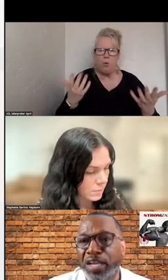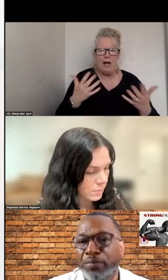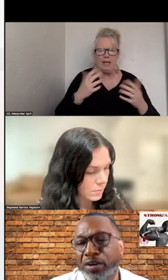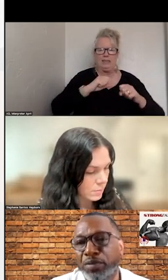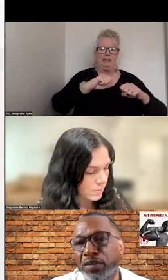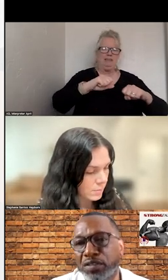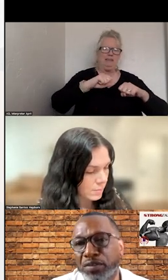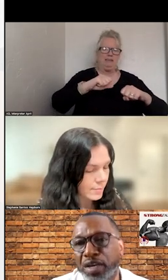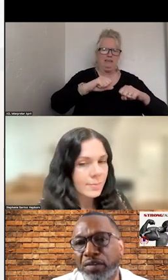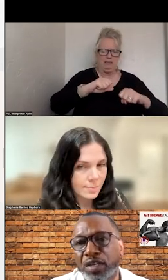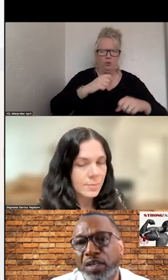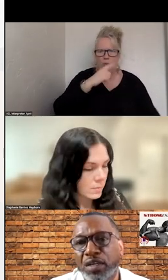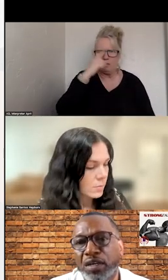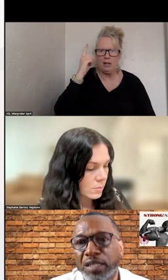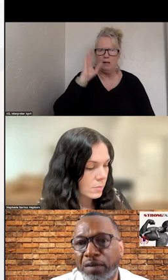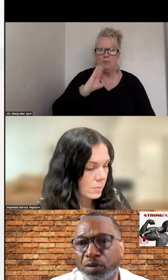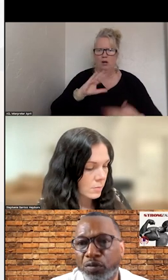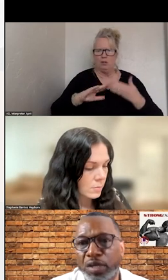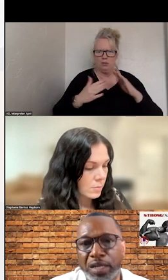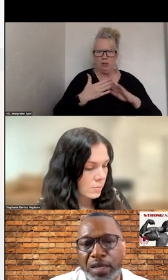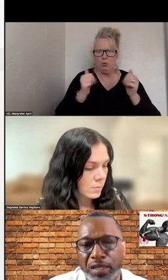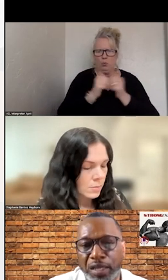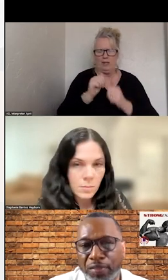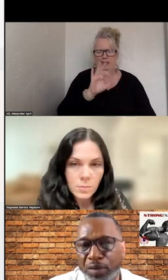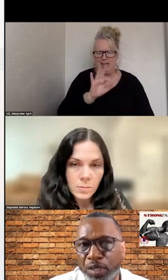AROUND BLACK AND BROWN COMMUNITIES AROUND 911 AND 988. I DON'T